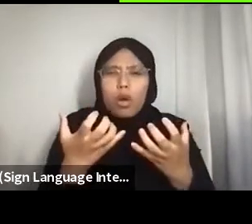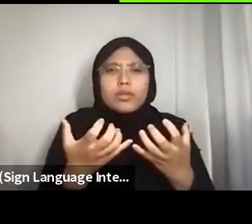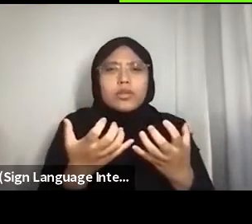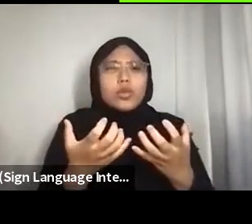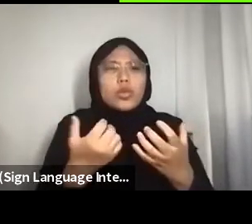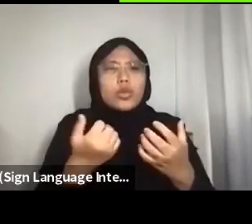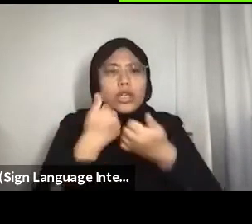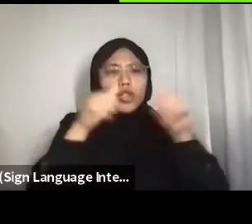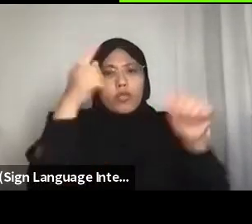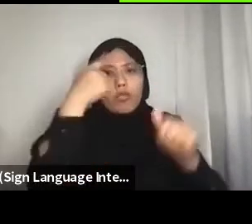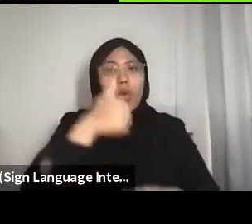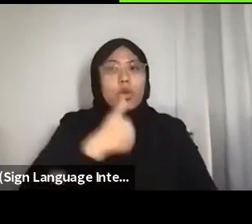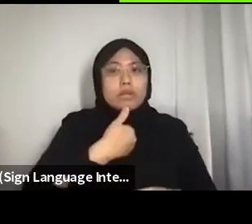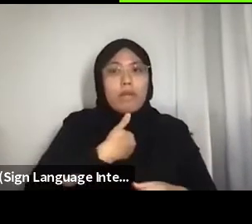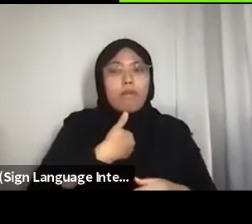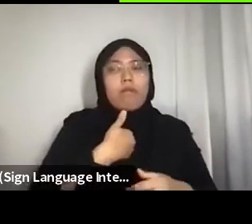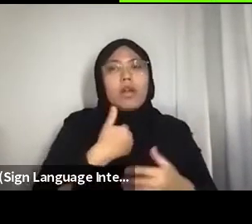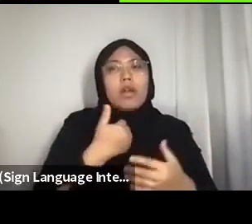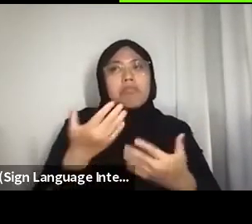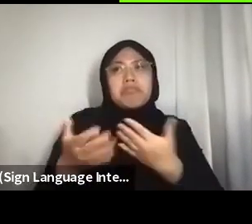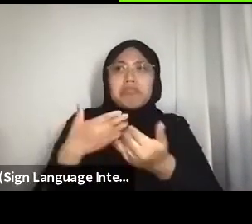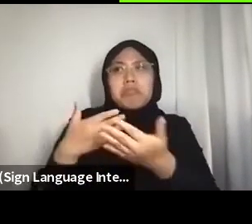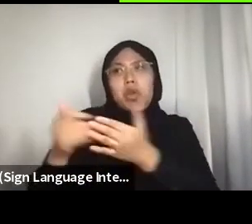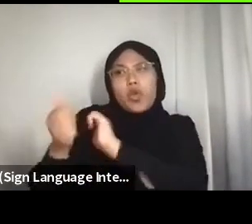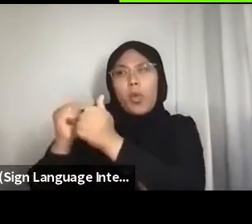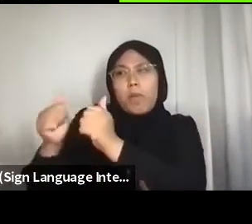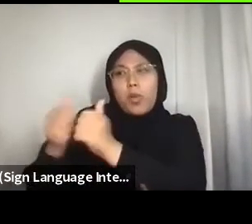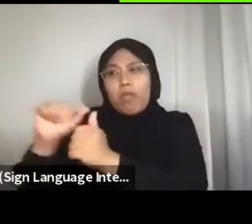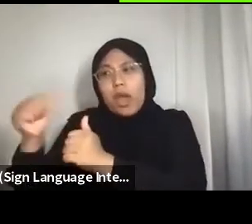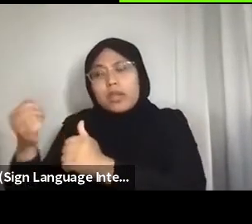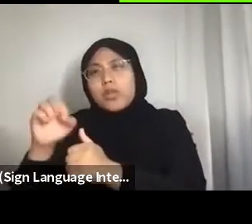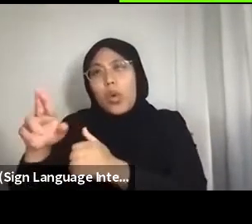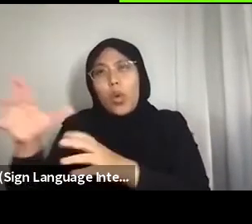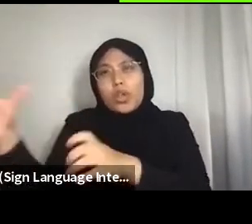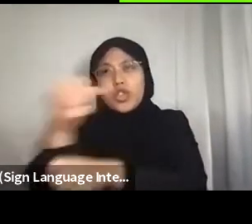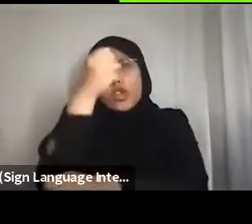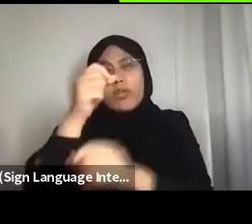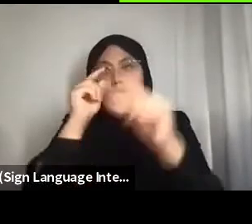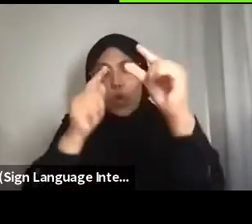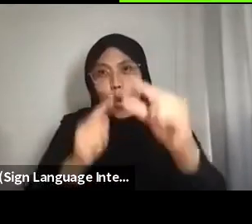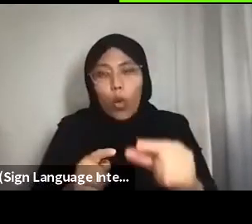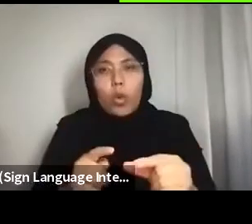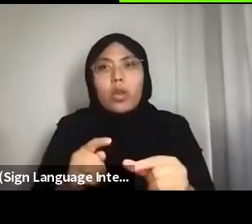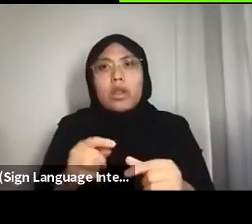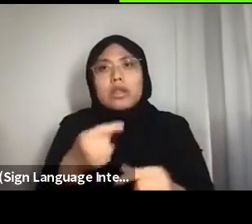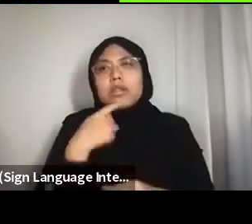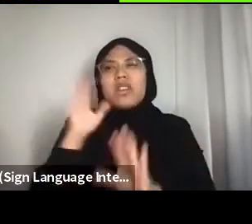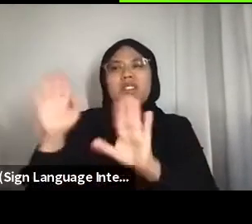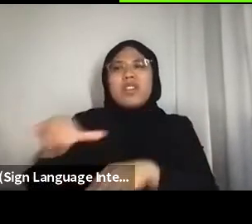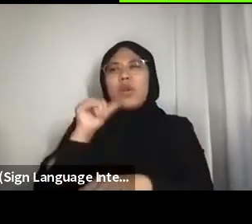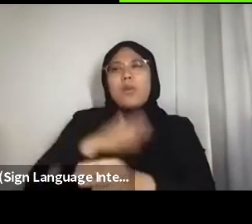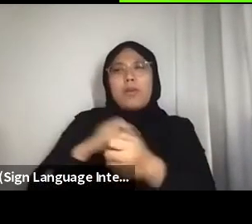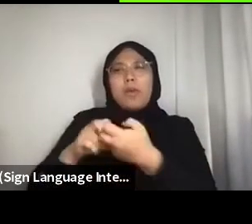Whether it’s to compete with others, or to achieve certain goals, or “yeah, it’s not my problem, the government will deal with it and tell us what to do”.